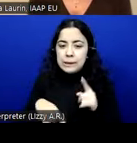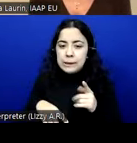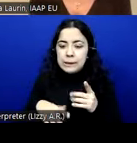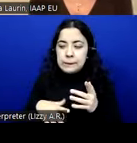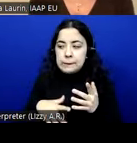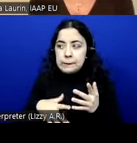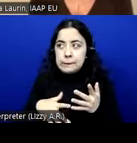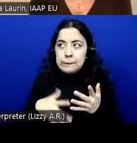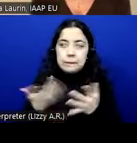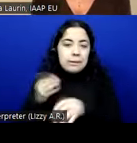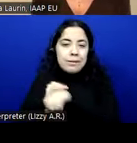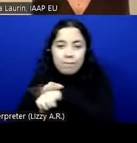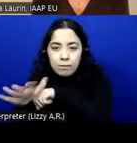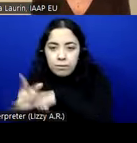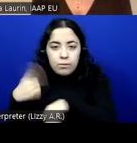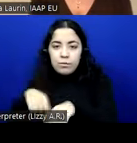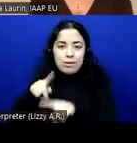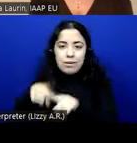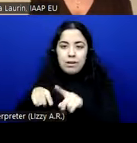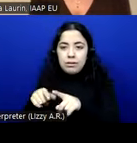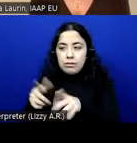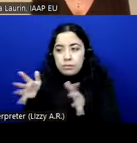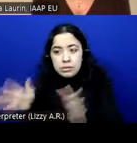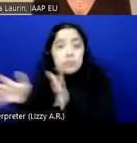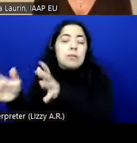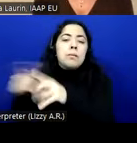inference or impact. We can try. But that is,